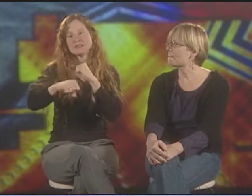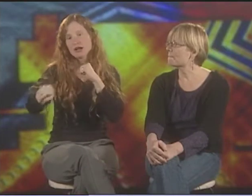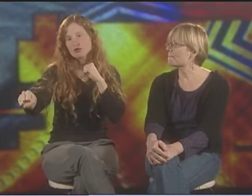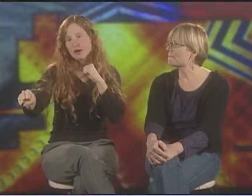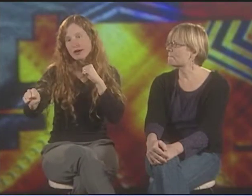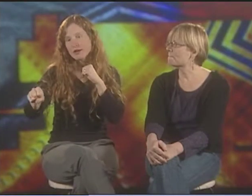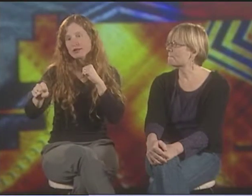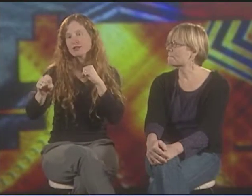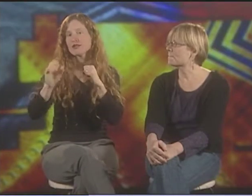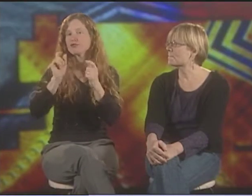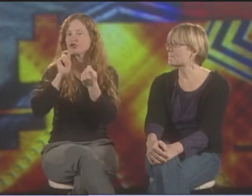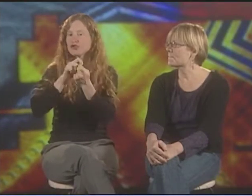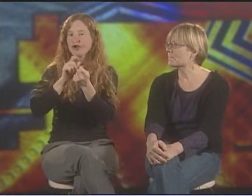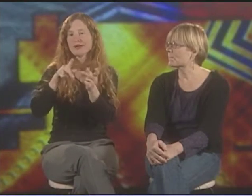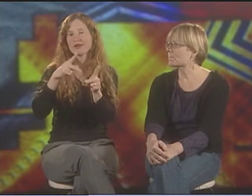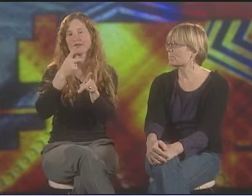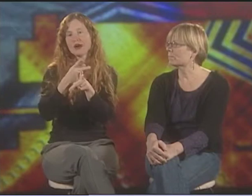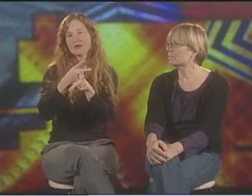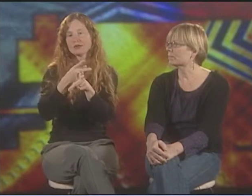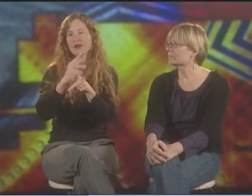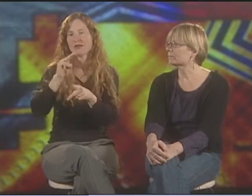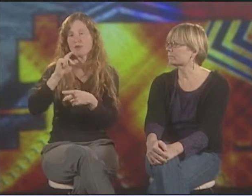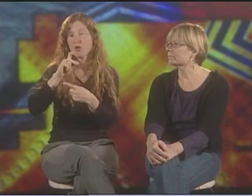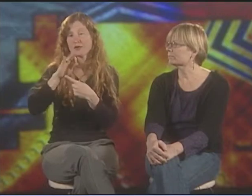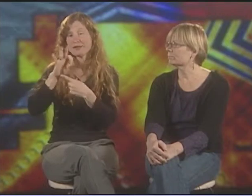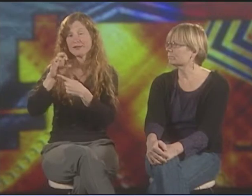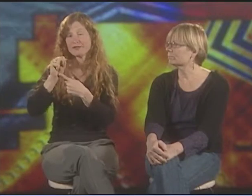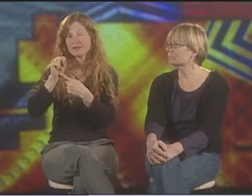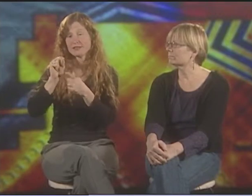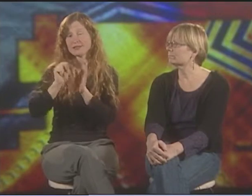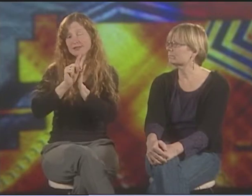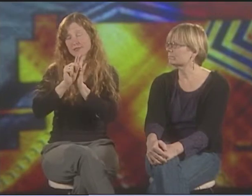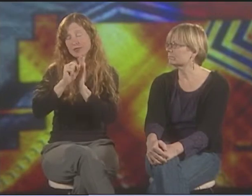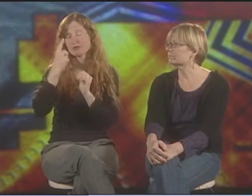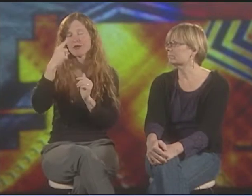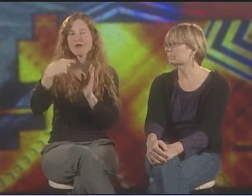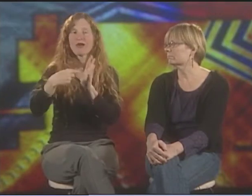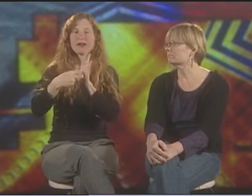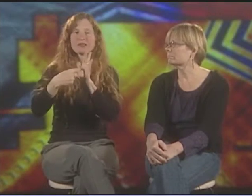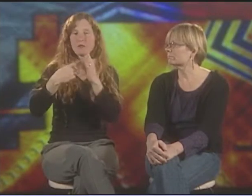AND SOMETIMES EXAGGERATED FEATURES, ESPECIALLY CERTAIN MOTIFS THAT RECUR.